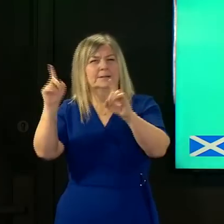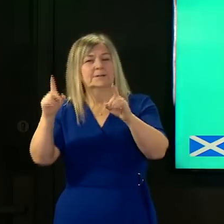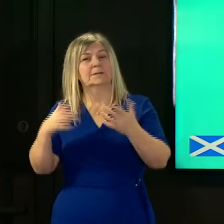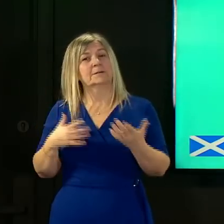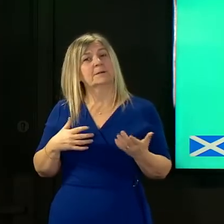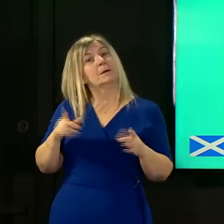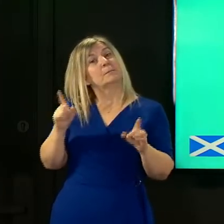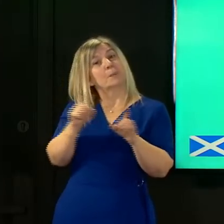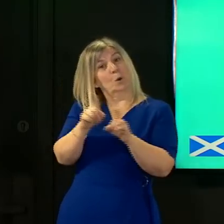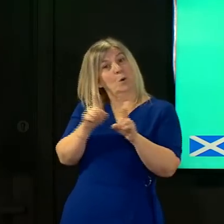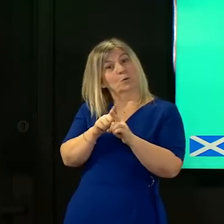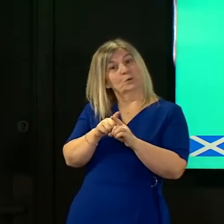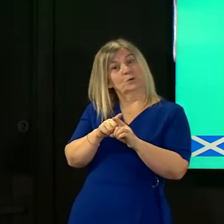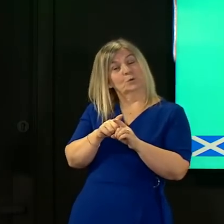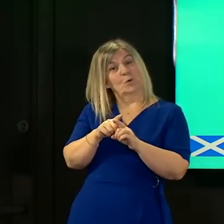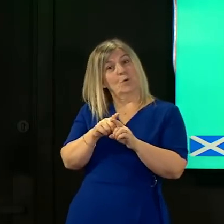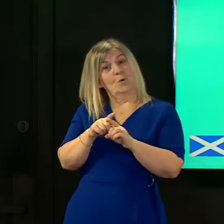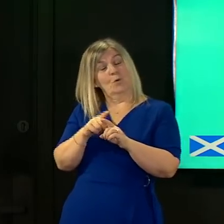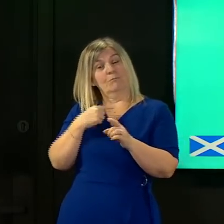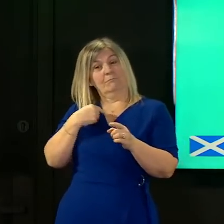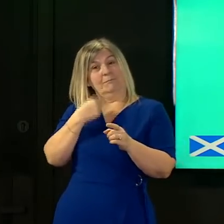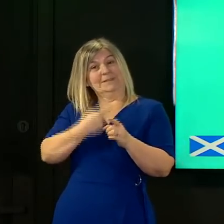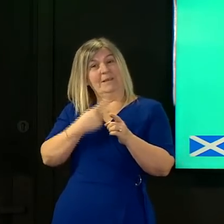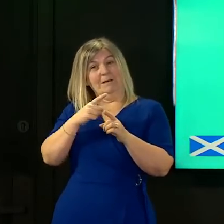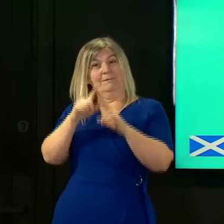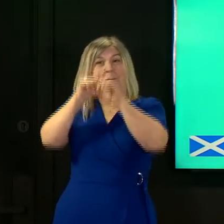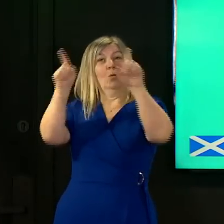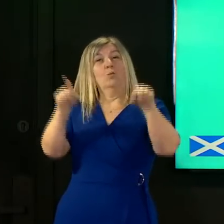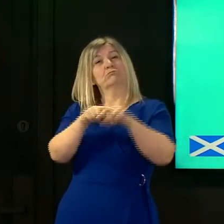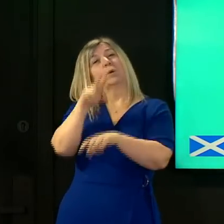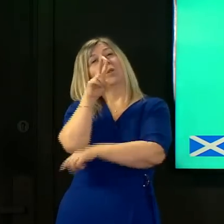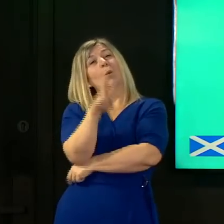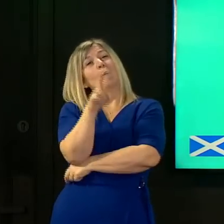exactly what it's doing just now and it's that real world evidence again that that sometimes